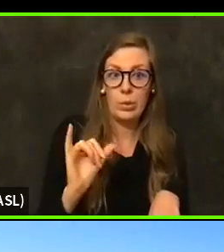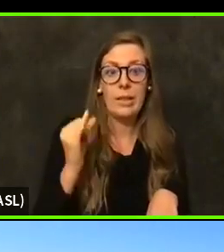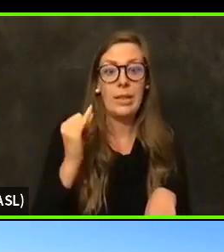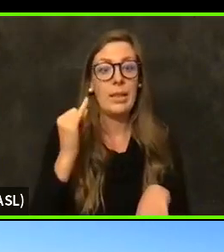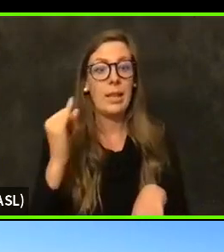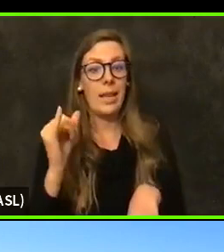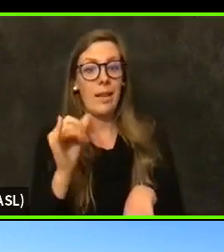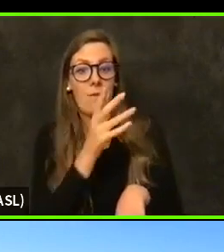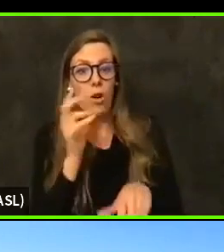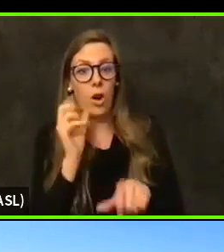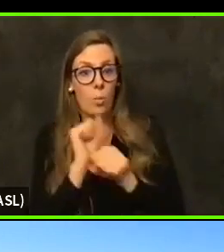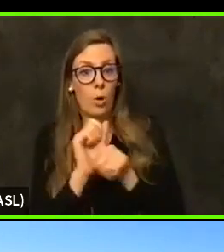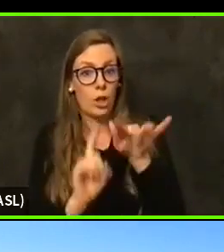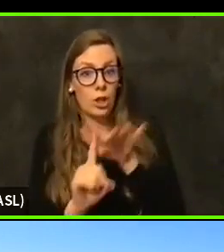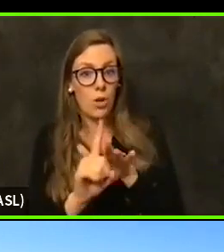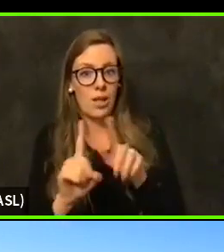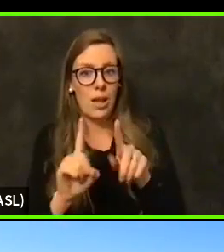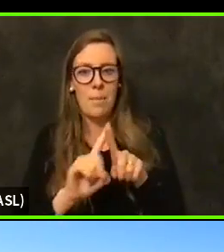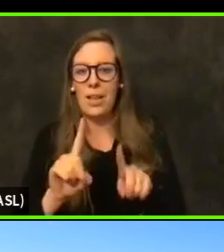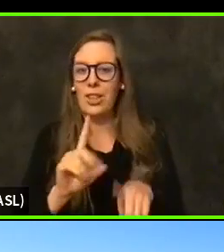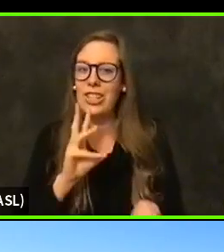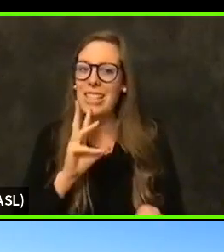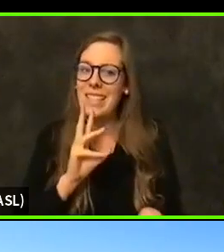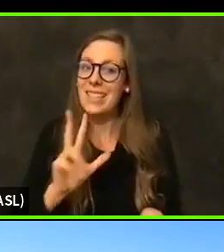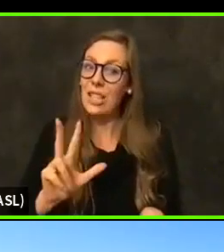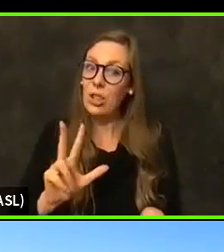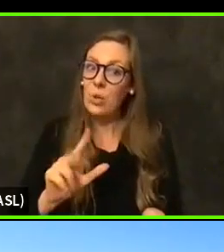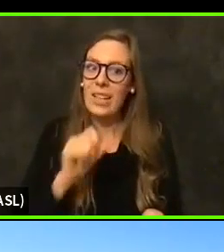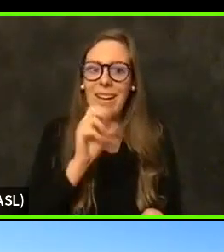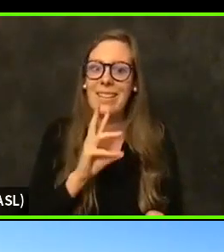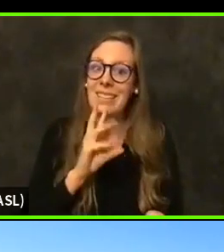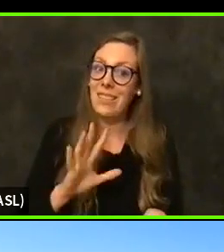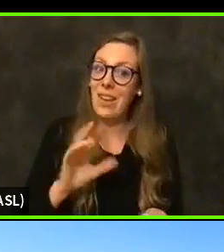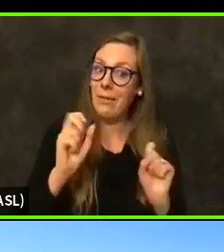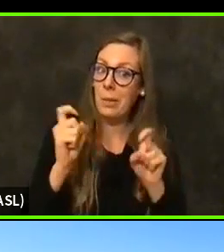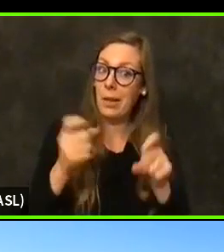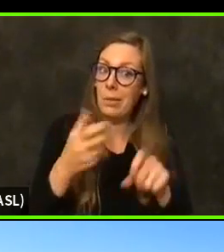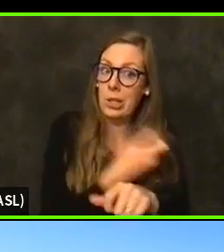But they're sixty three and not sixty five or whatever. Can we do this. And I want to thank Dr.